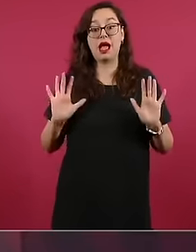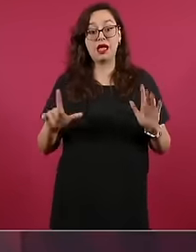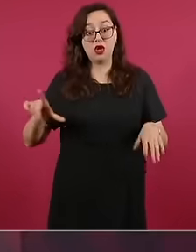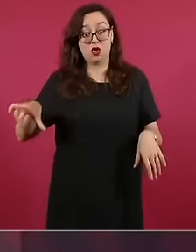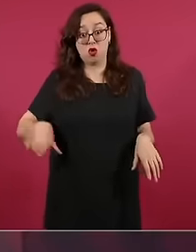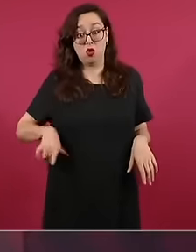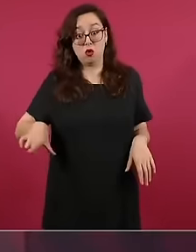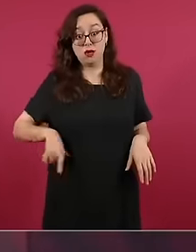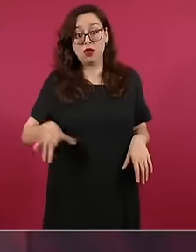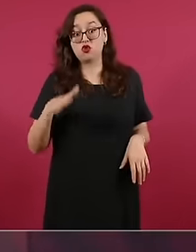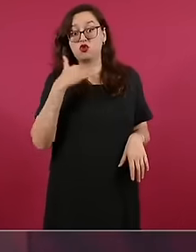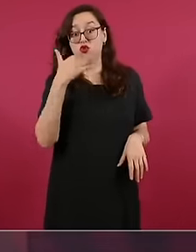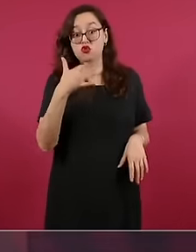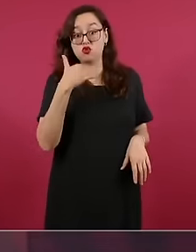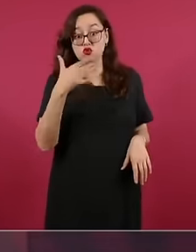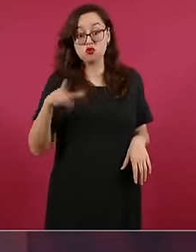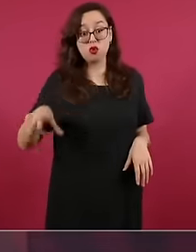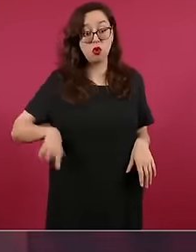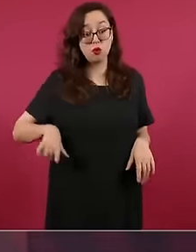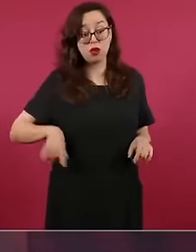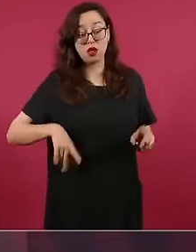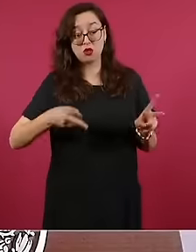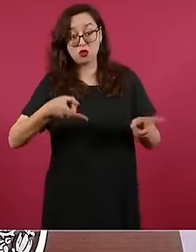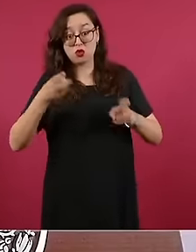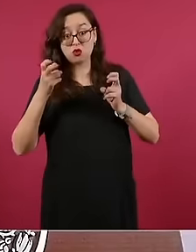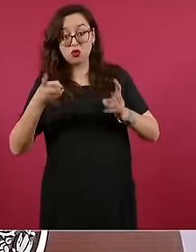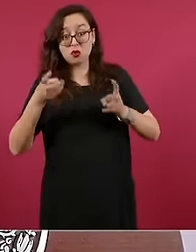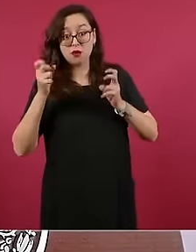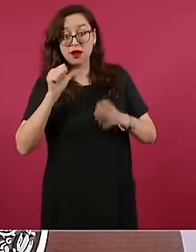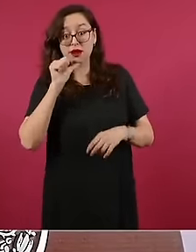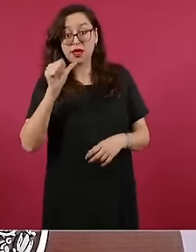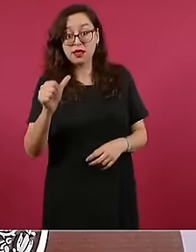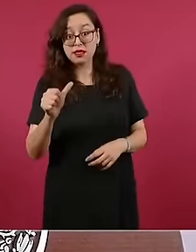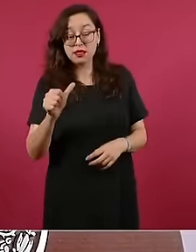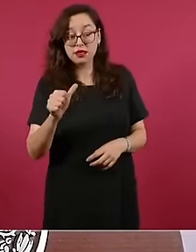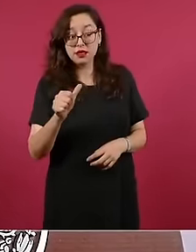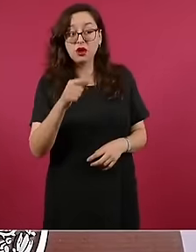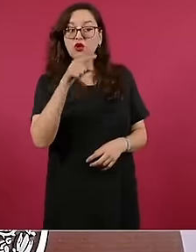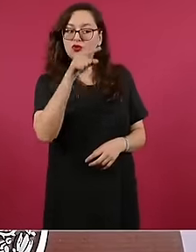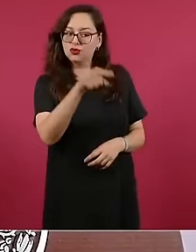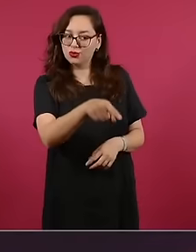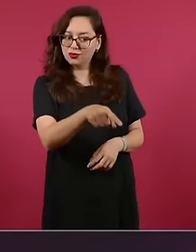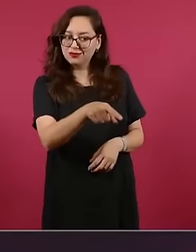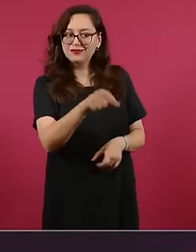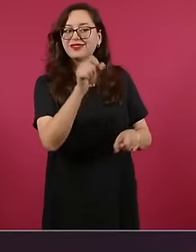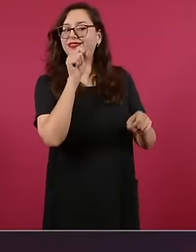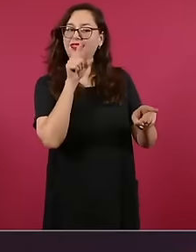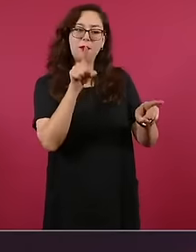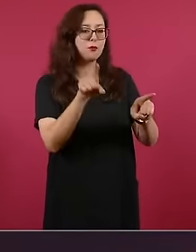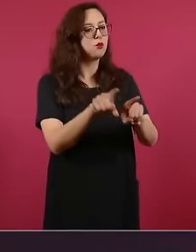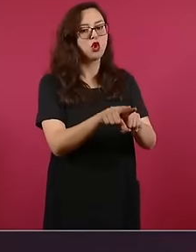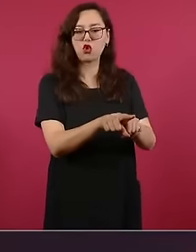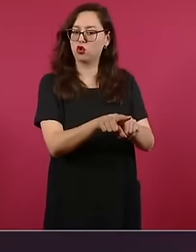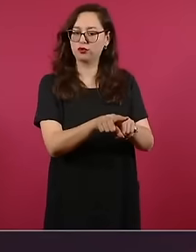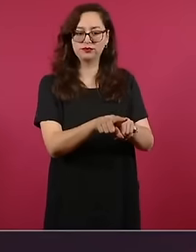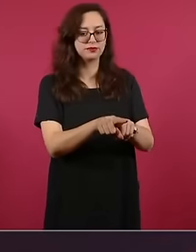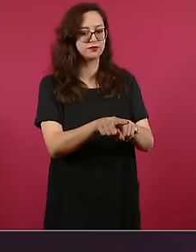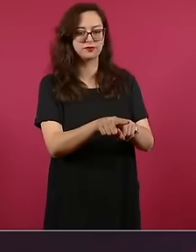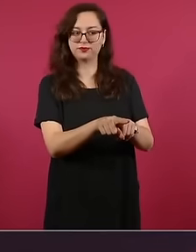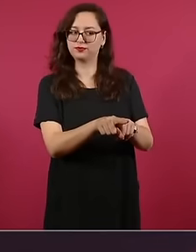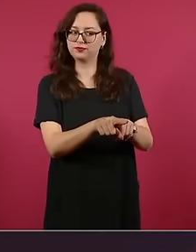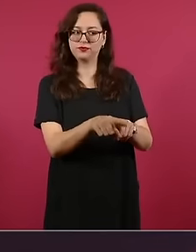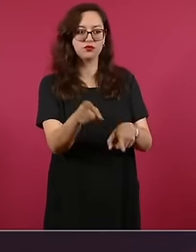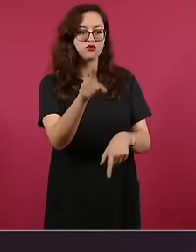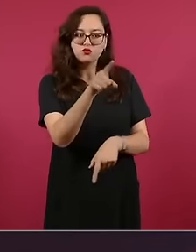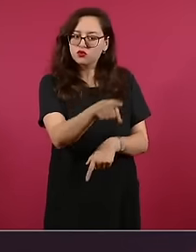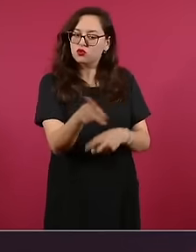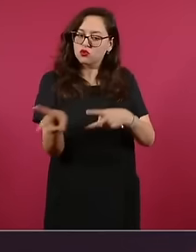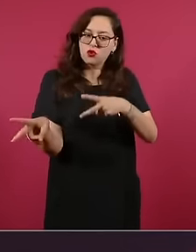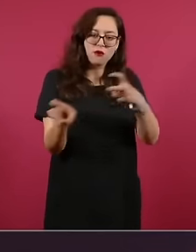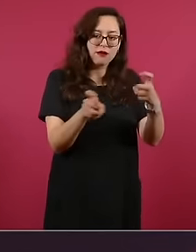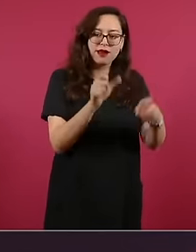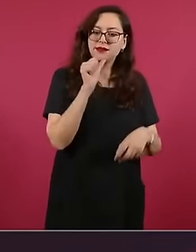there is authority to say no one is going to steal the gasoline huachicol is not allowed